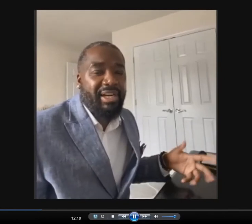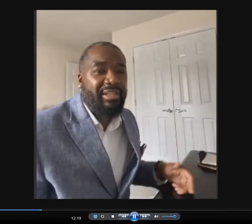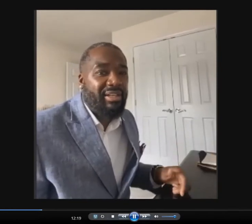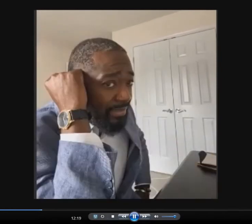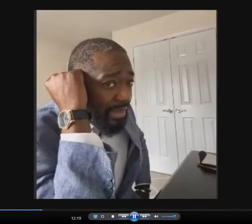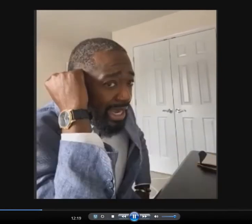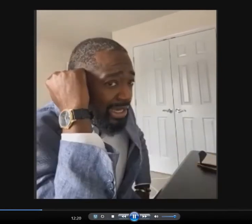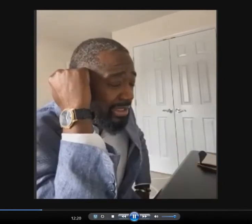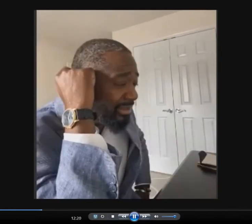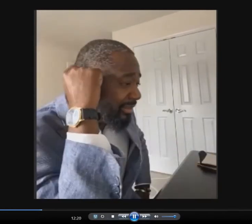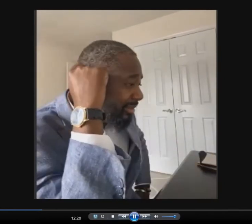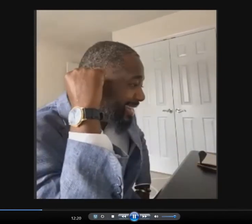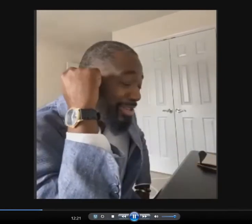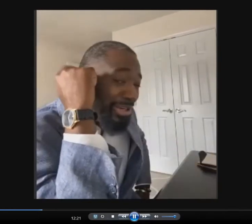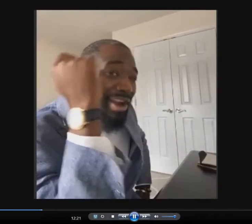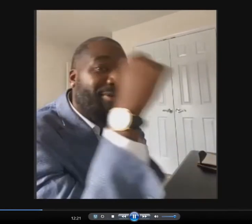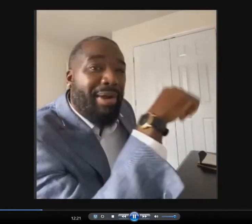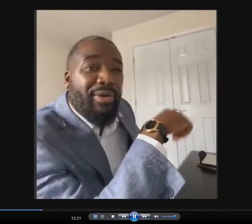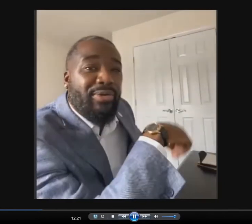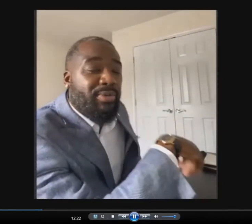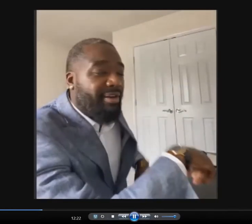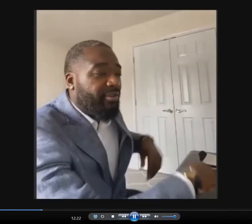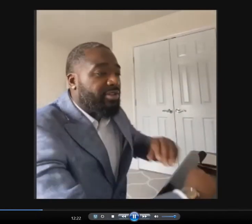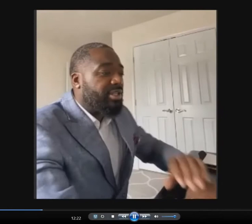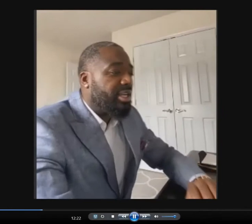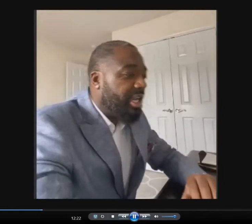life. At the time I thought life was kind